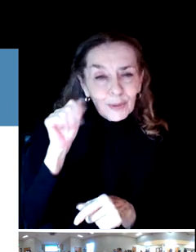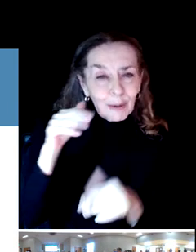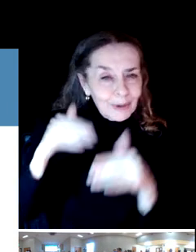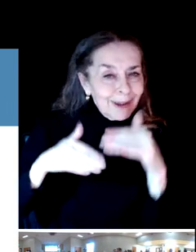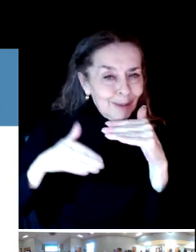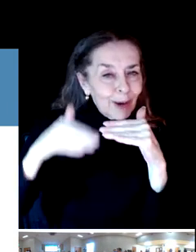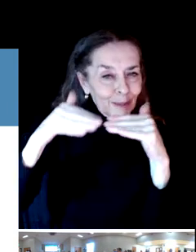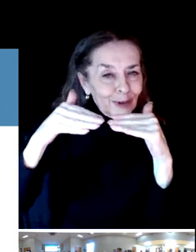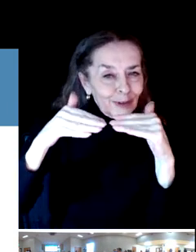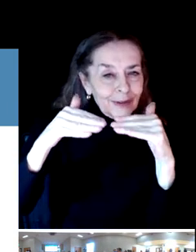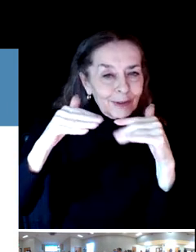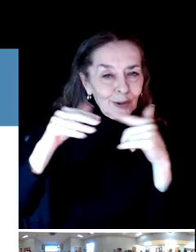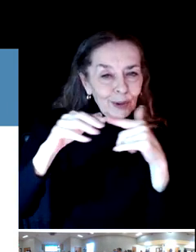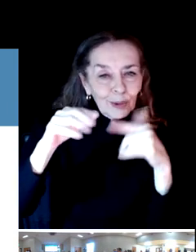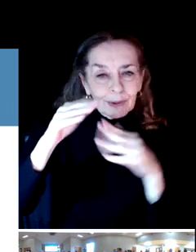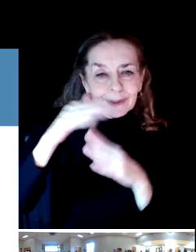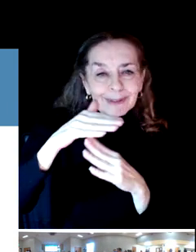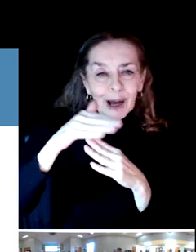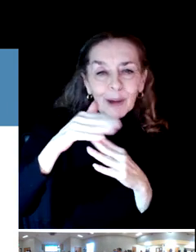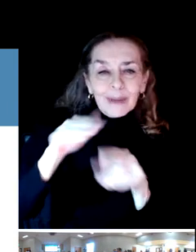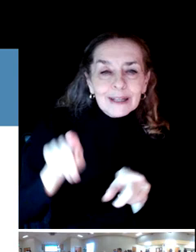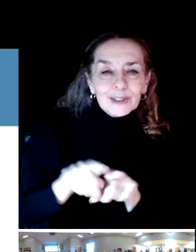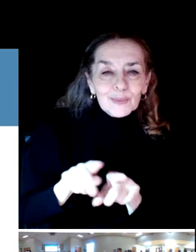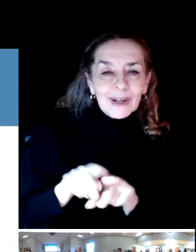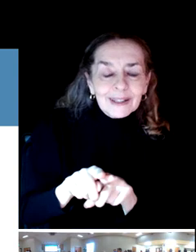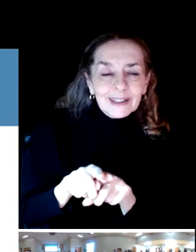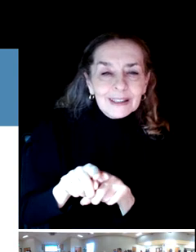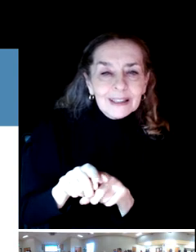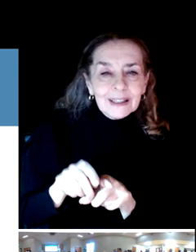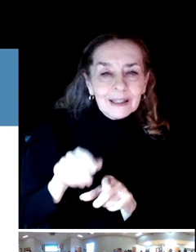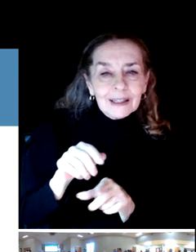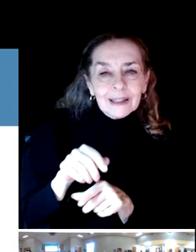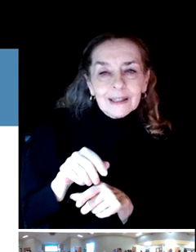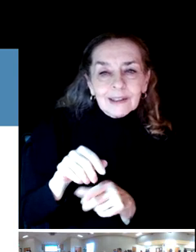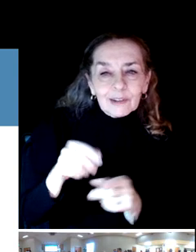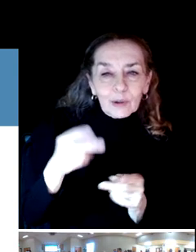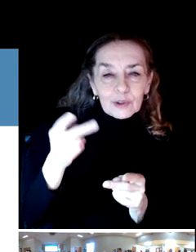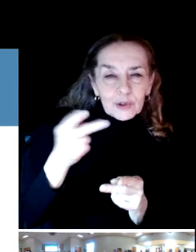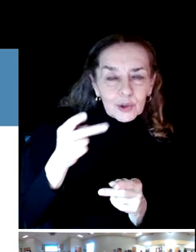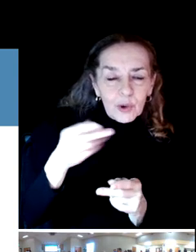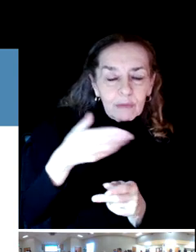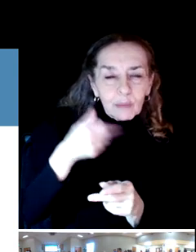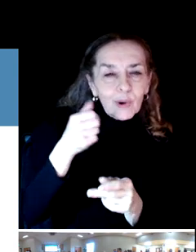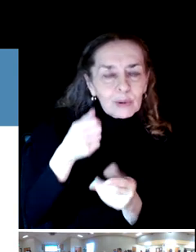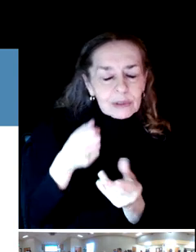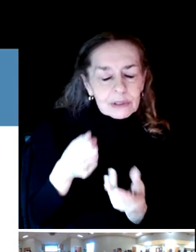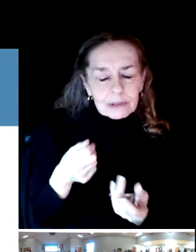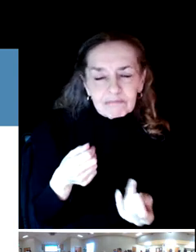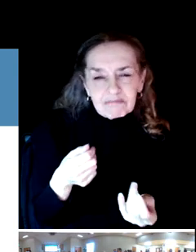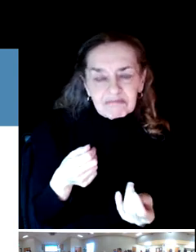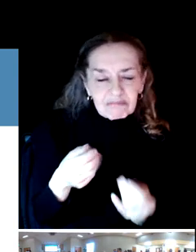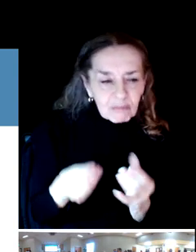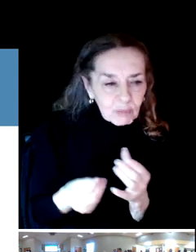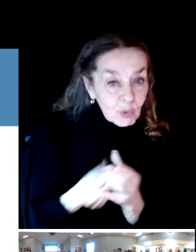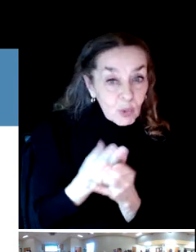Those are those are two of the most quickly growing participatory sports that we have